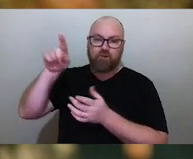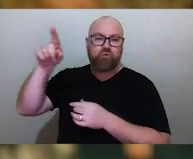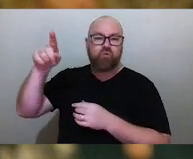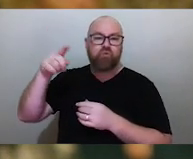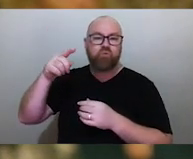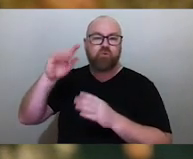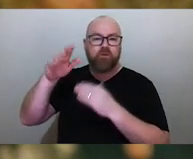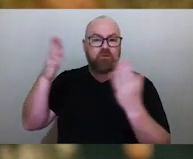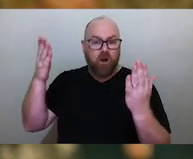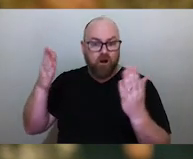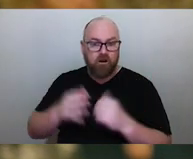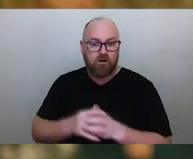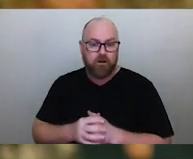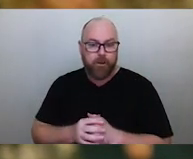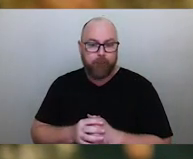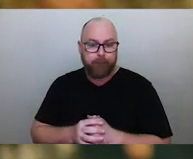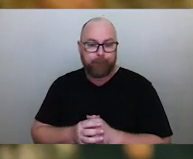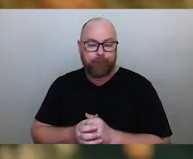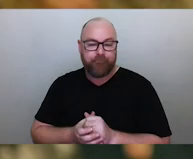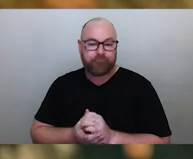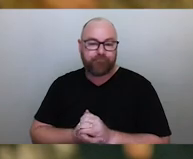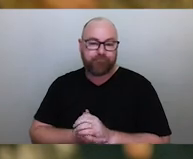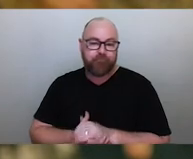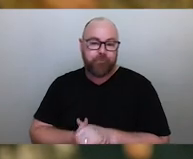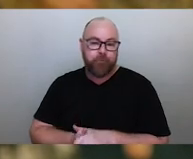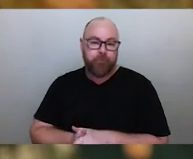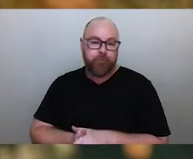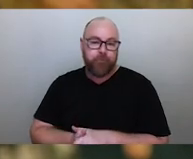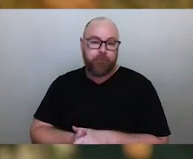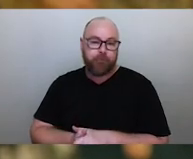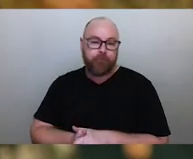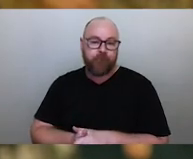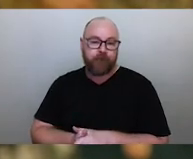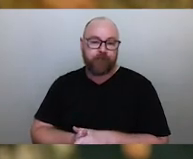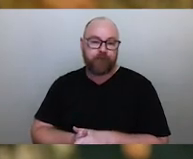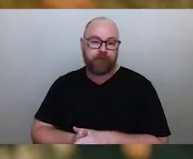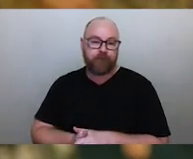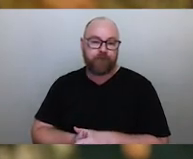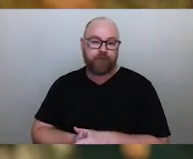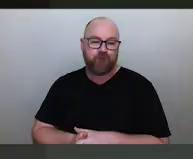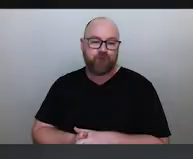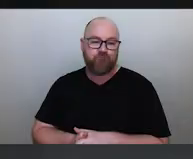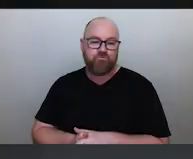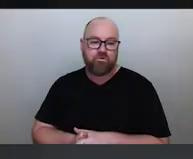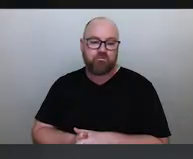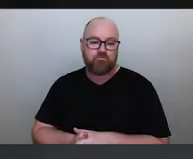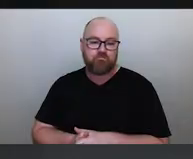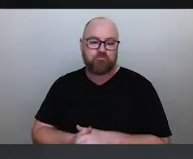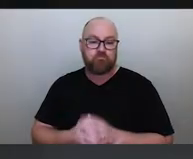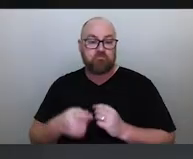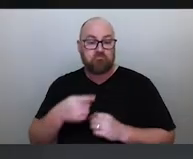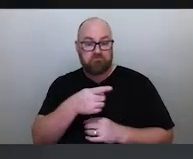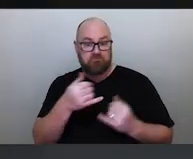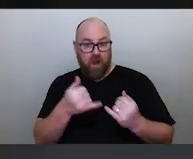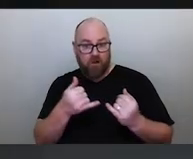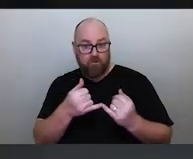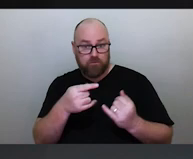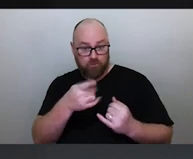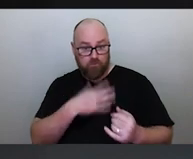based on landmarks in the future? Uncle Jimmy, do you want to start with that one?